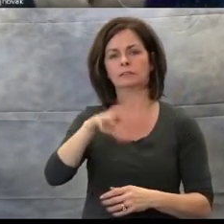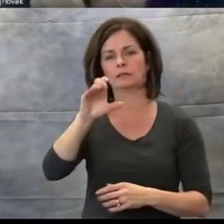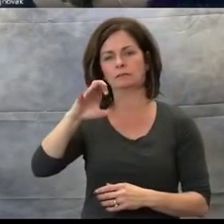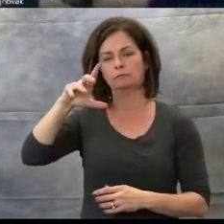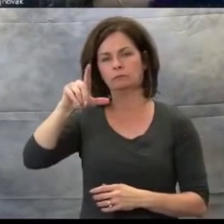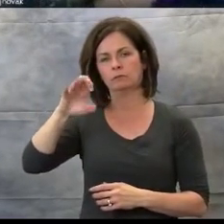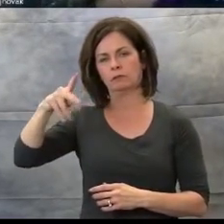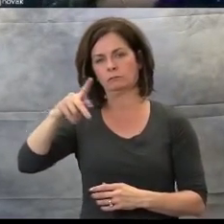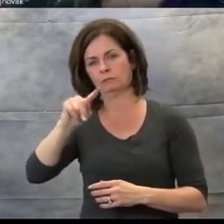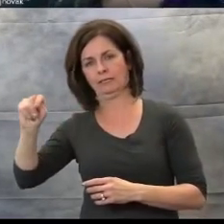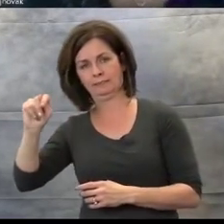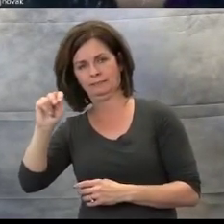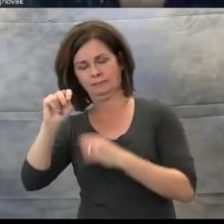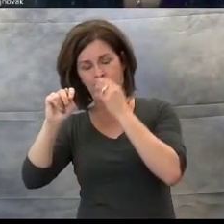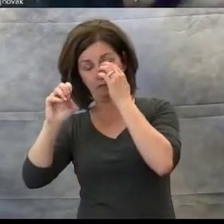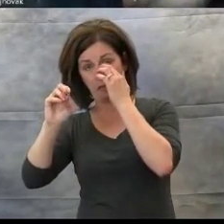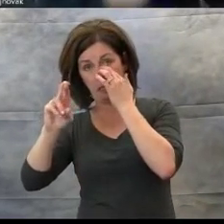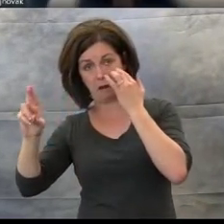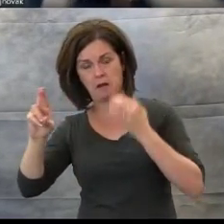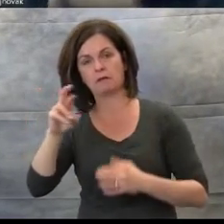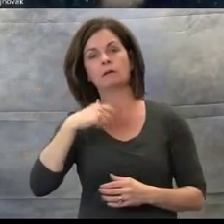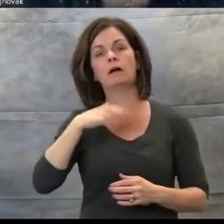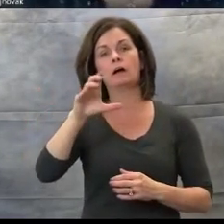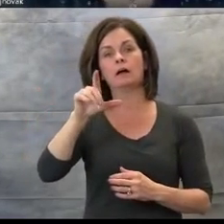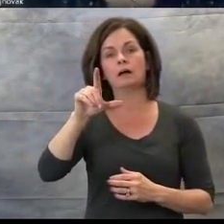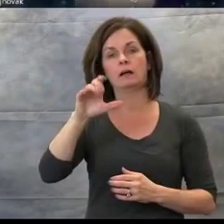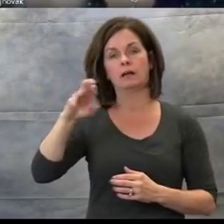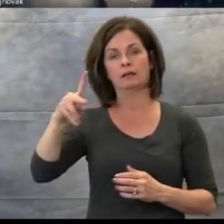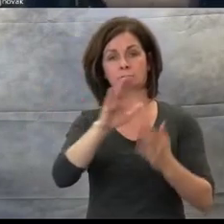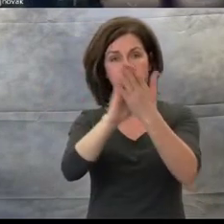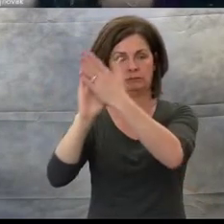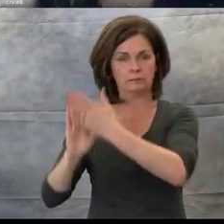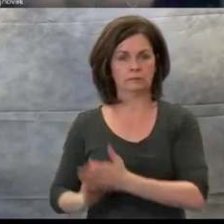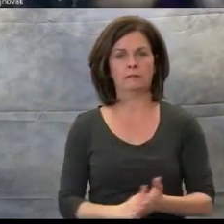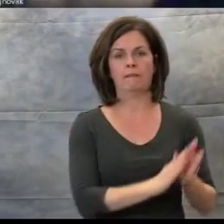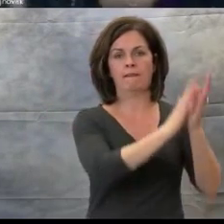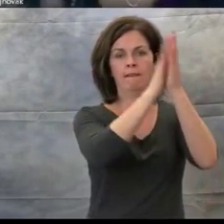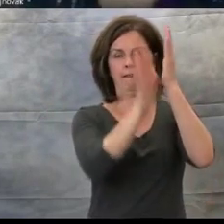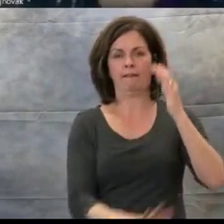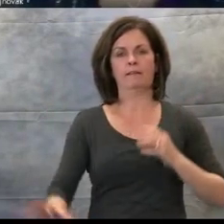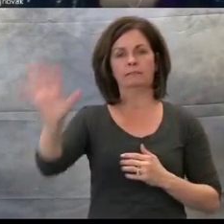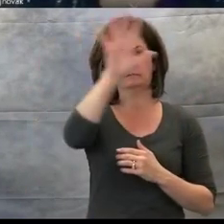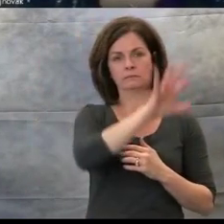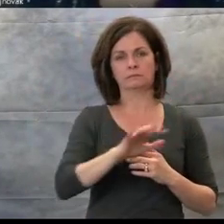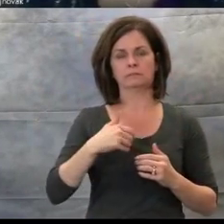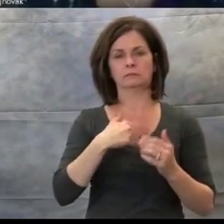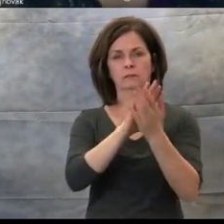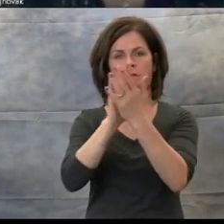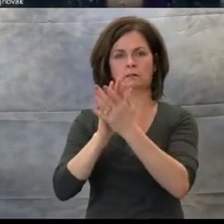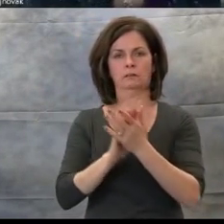I clap them all around and I clap with all my might."